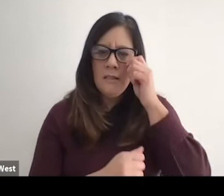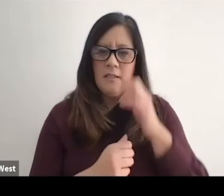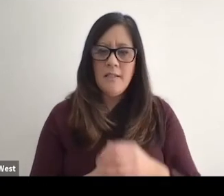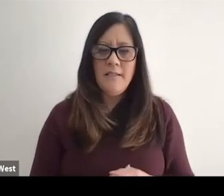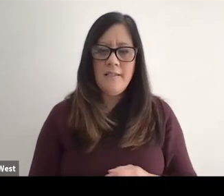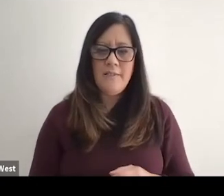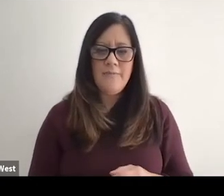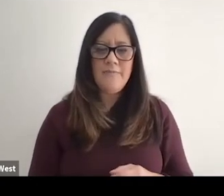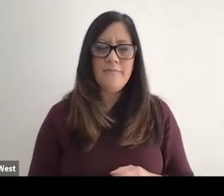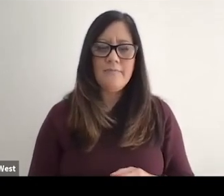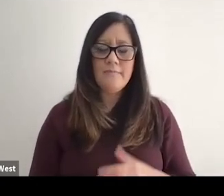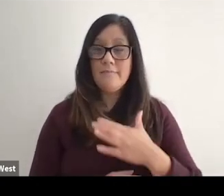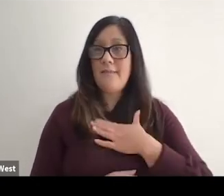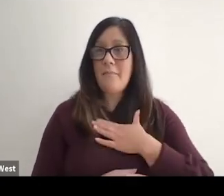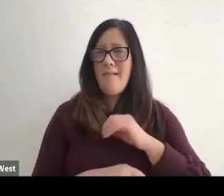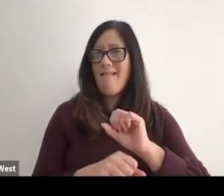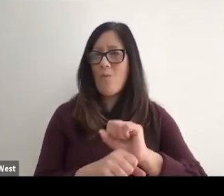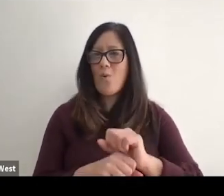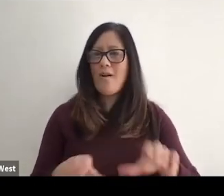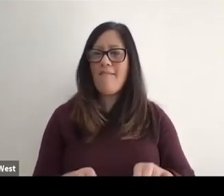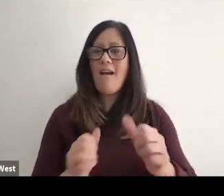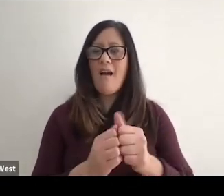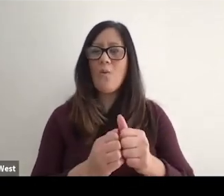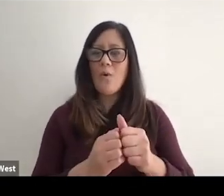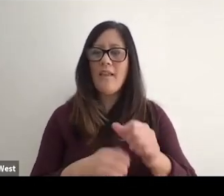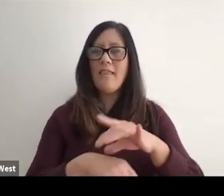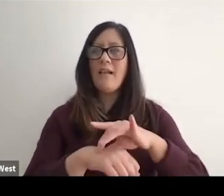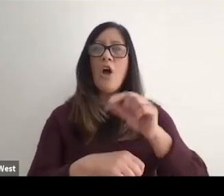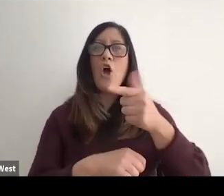The charge that they're doing my work. I've done with the global sport mentoring program,